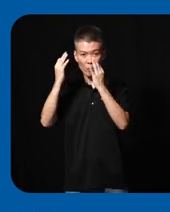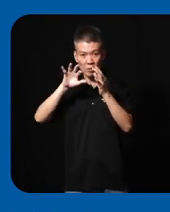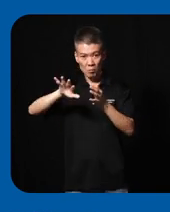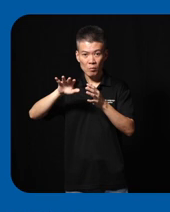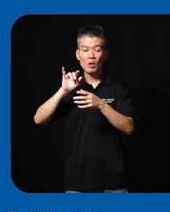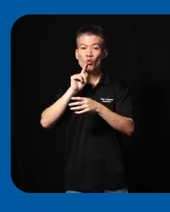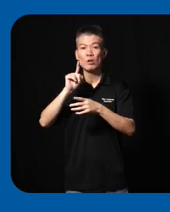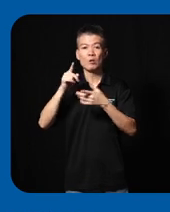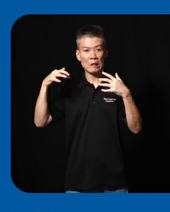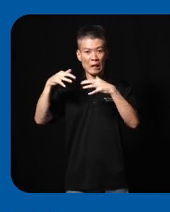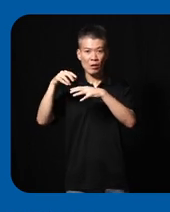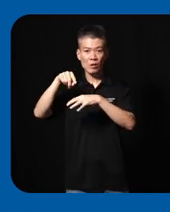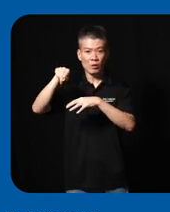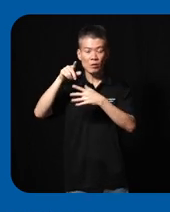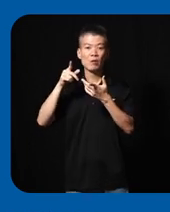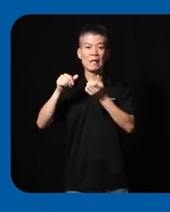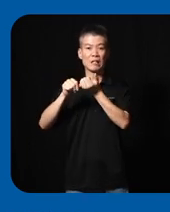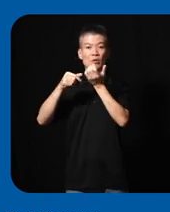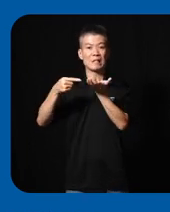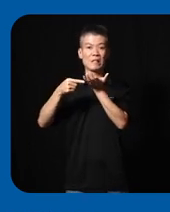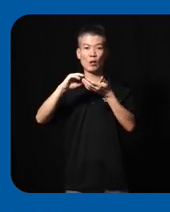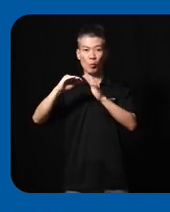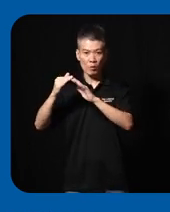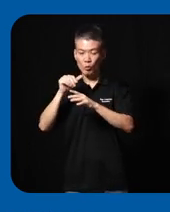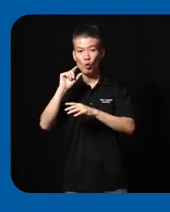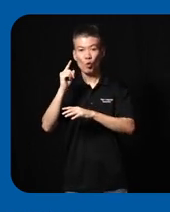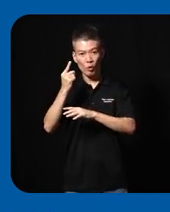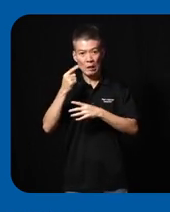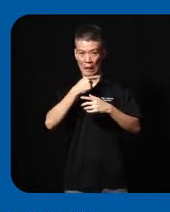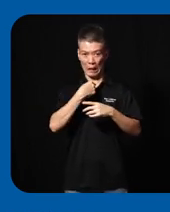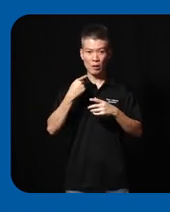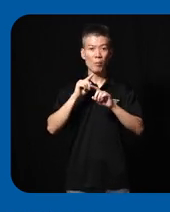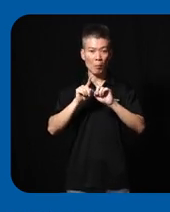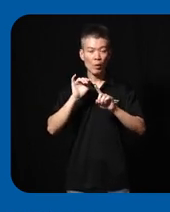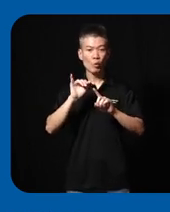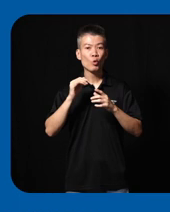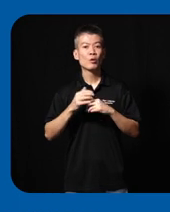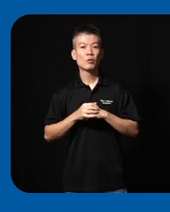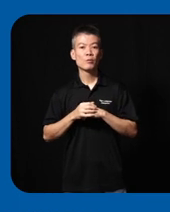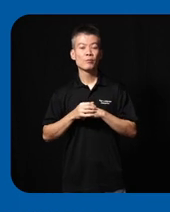it's really a gathering of the assistive Tech Community it's not just us it's also uh the other